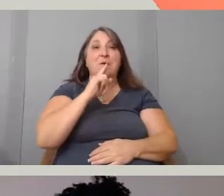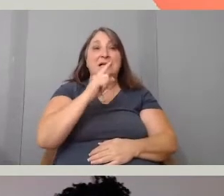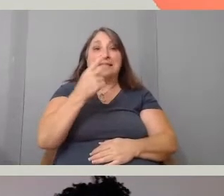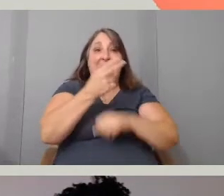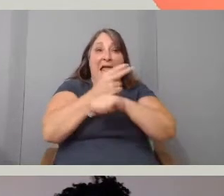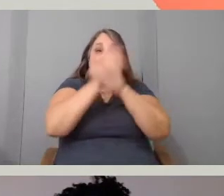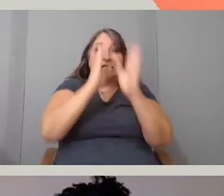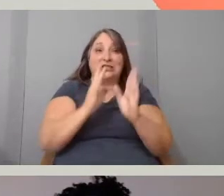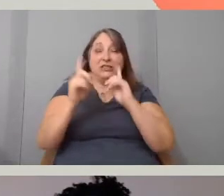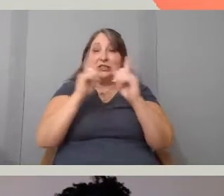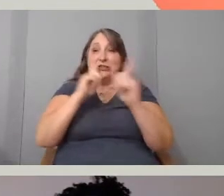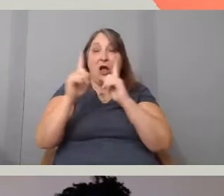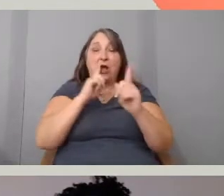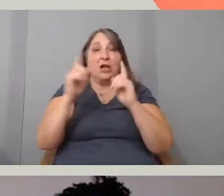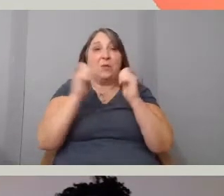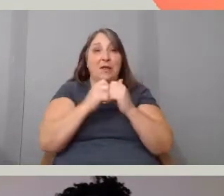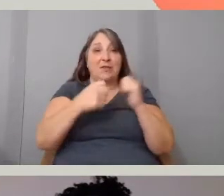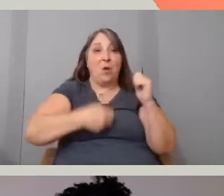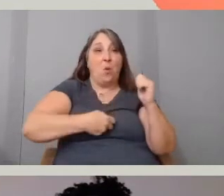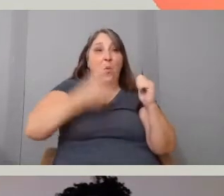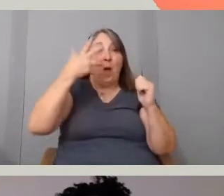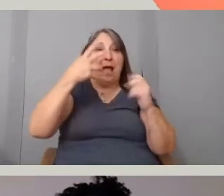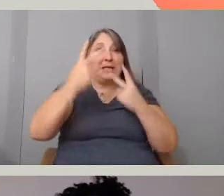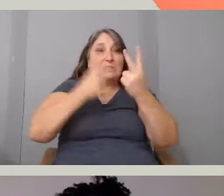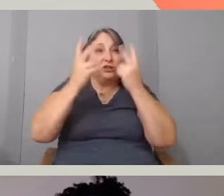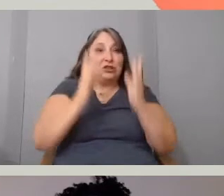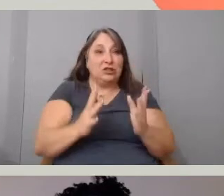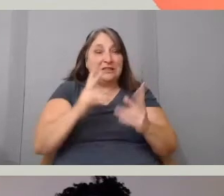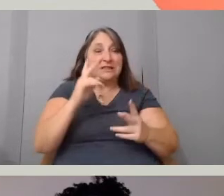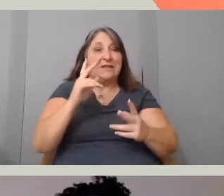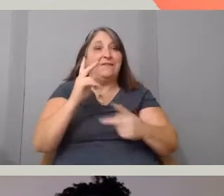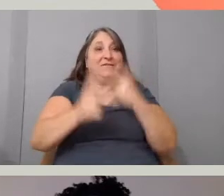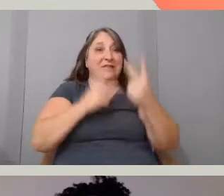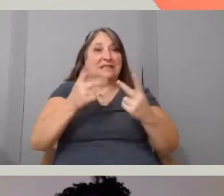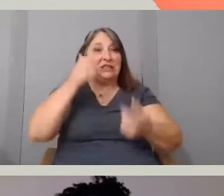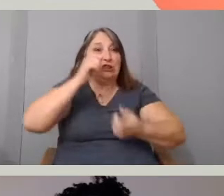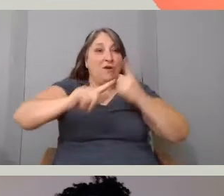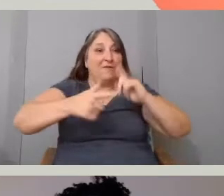a white tourist who is visiting Port Prince. And the Haitian is saying,